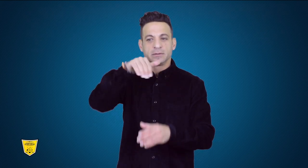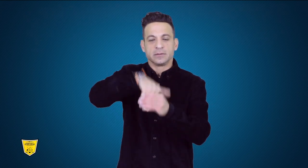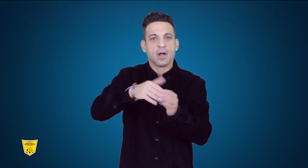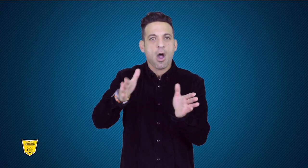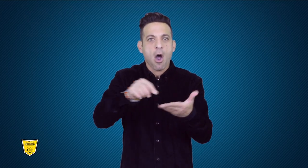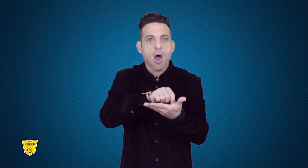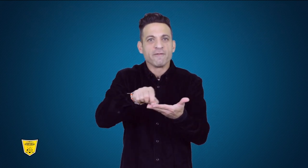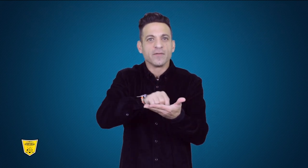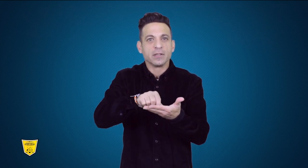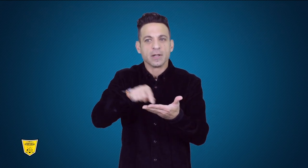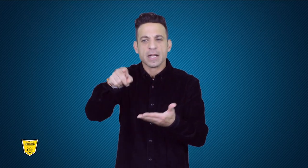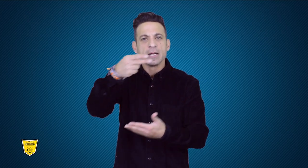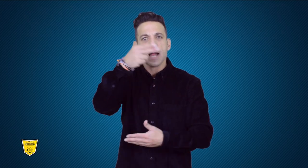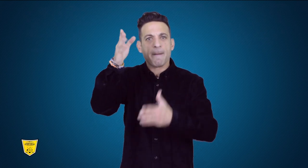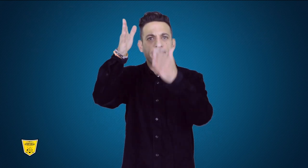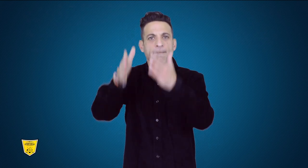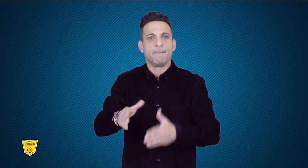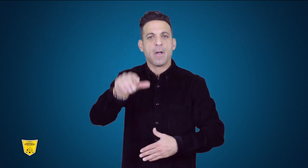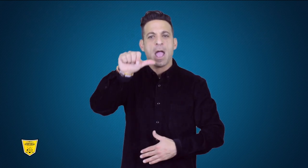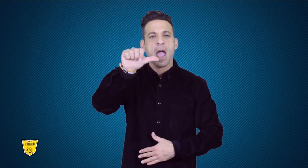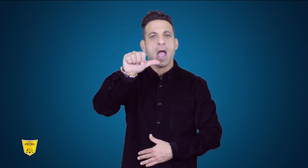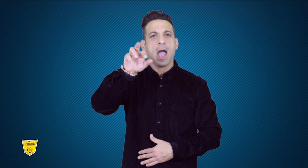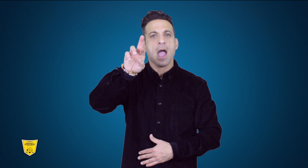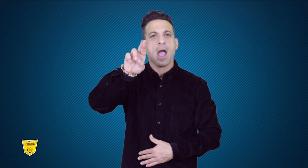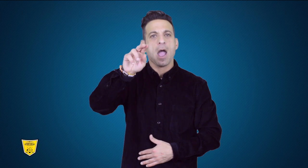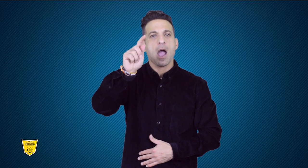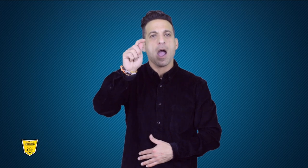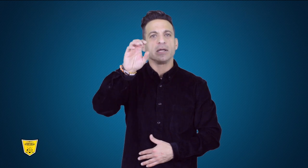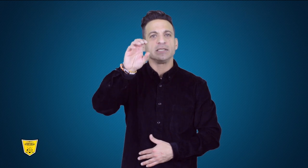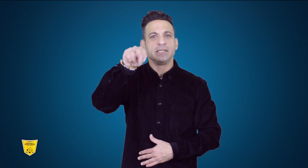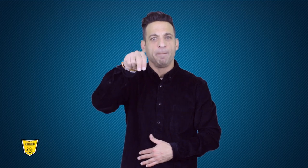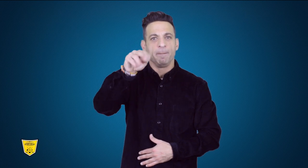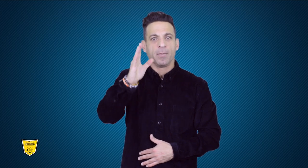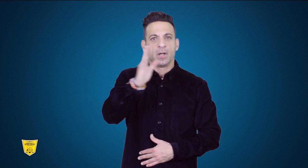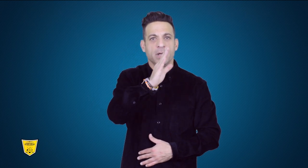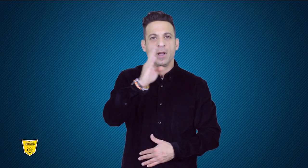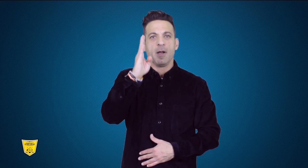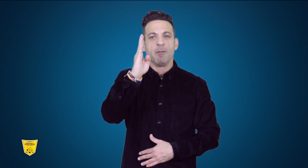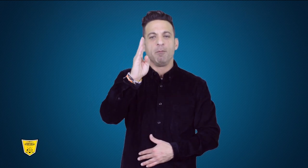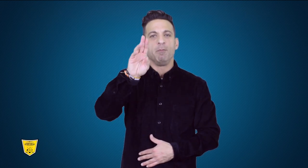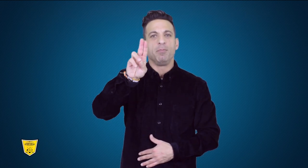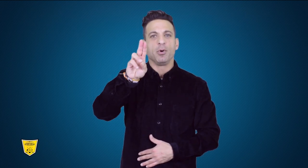Artem Buerov who works with the CEO and is believed to play